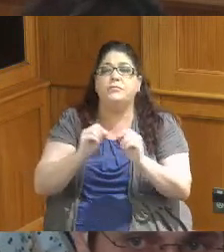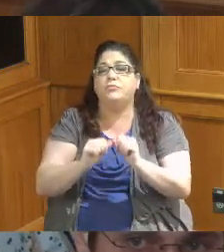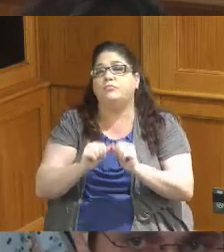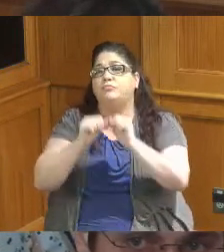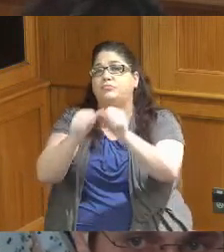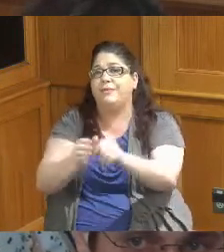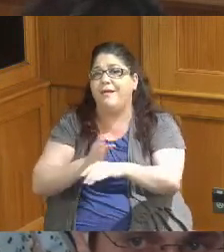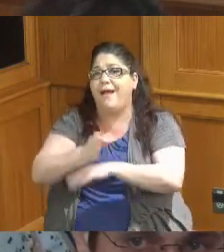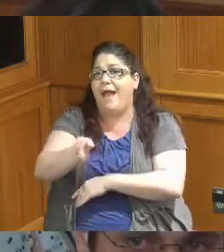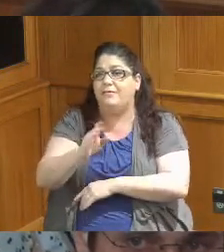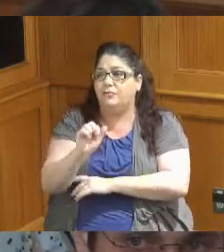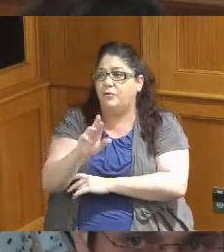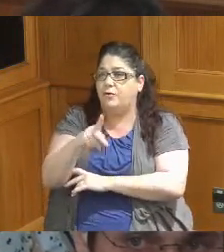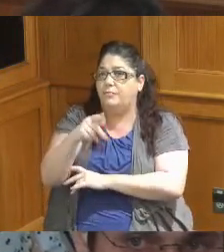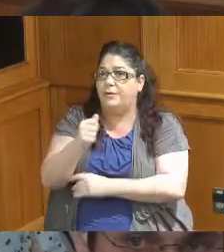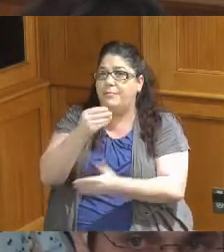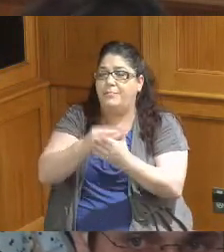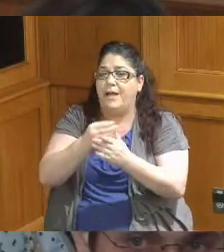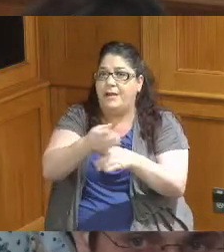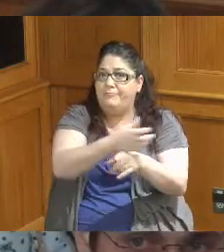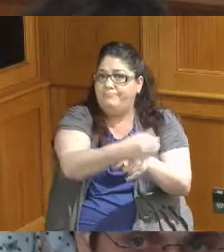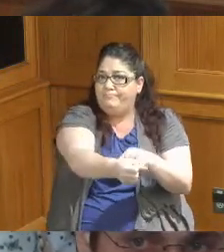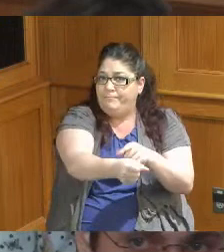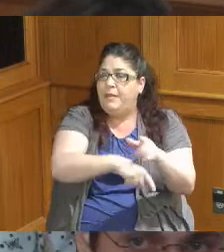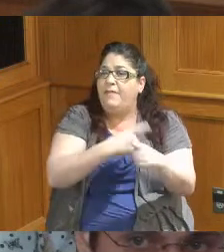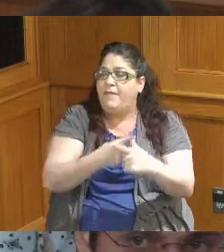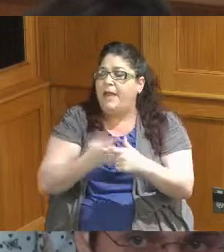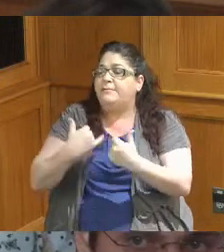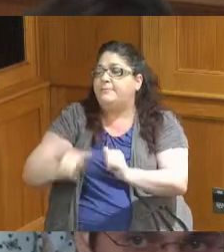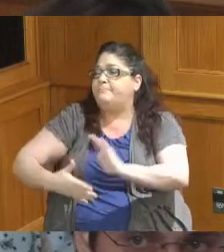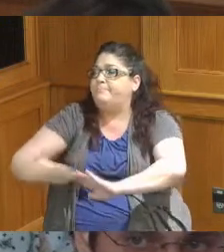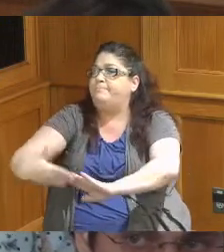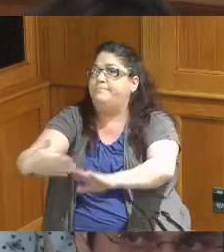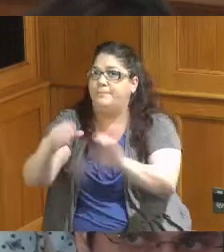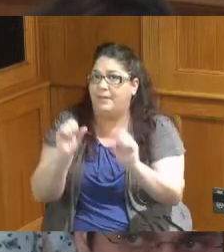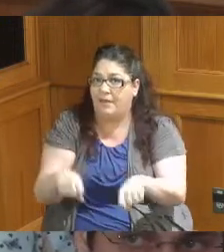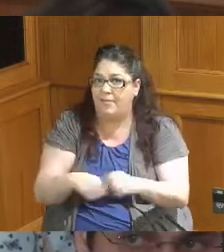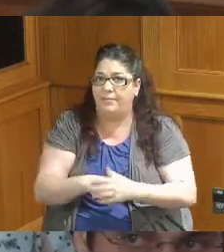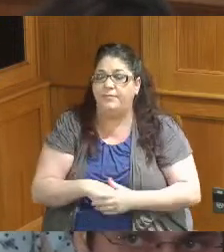the ARPA funds actually have been exhausted with these funds and we have Kevin Finn the